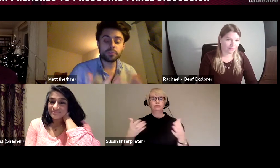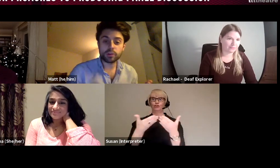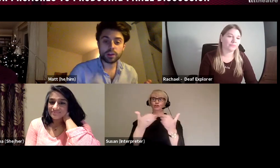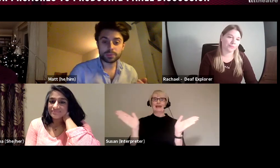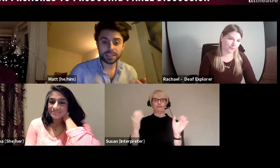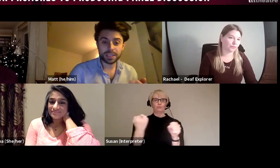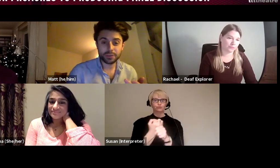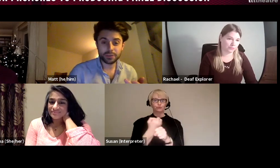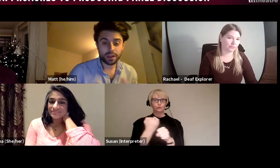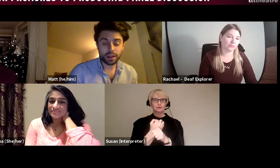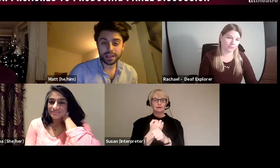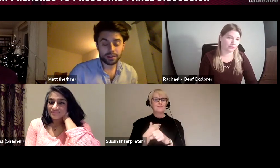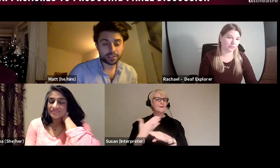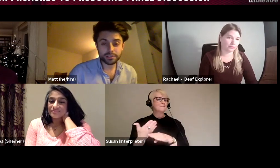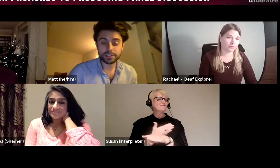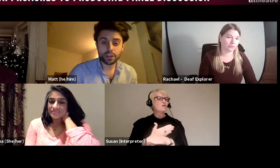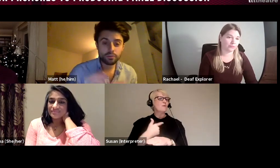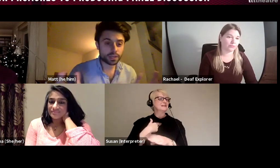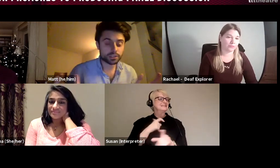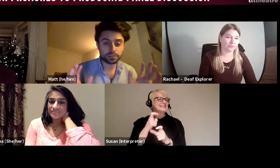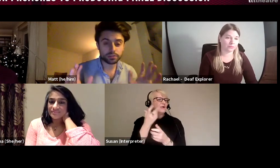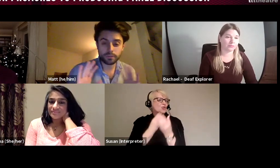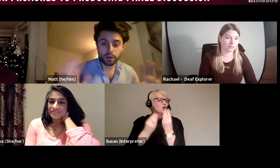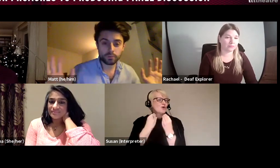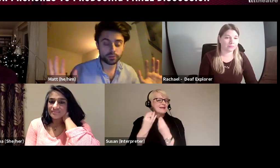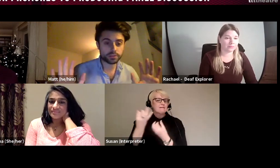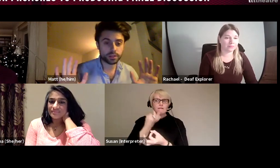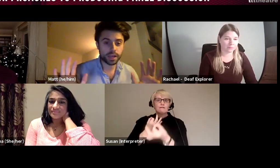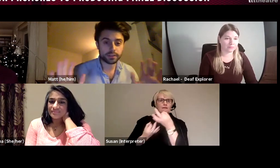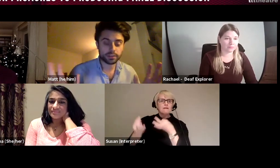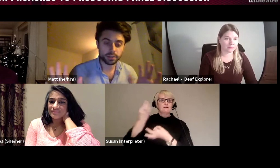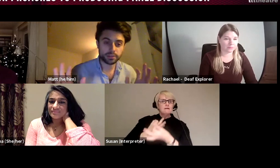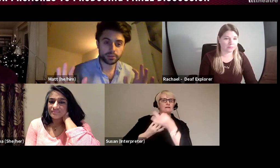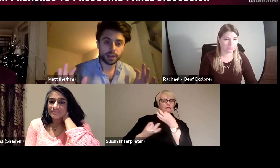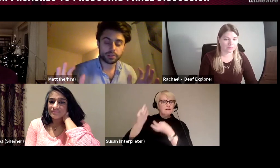was a particularly good producer I would get asked to do so many shows, far more than I had time